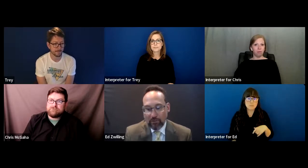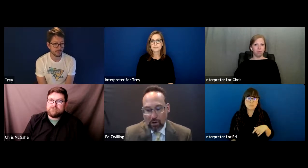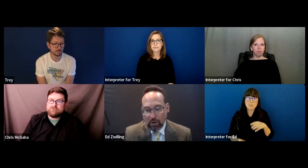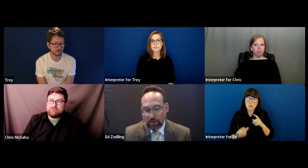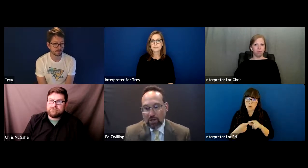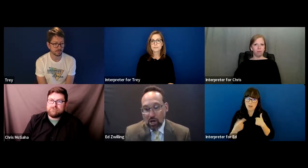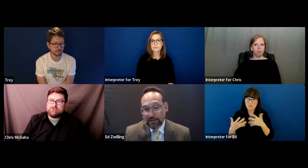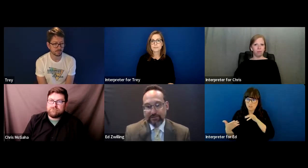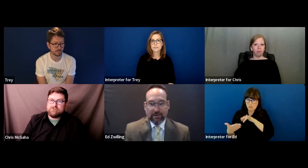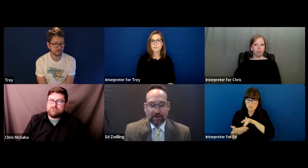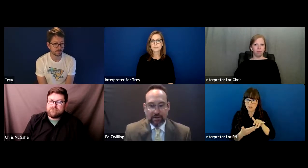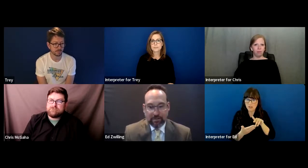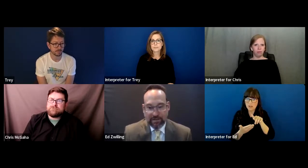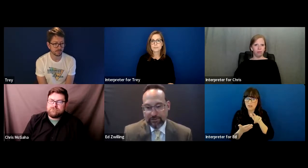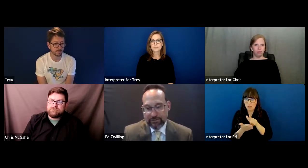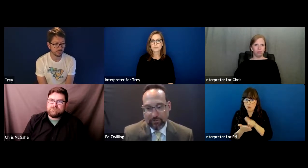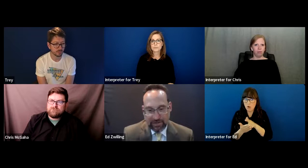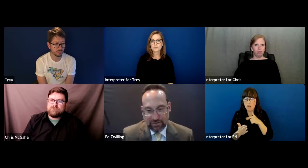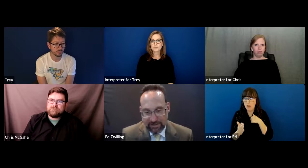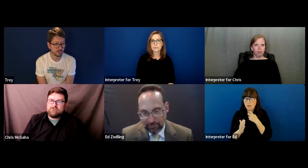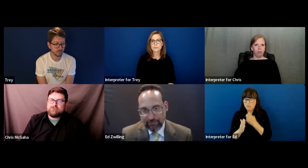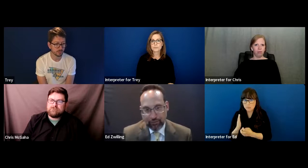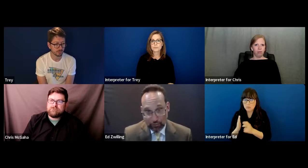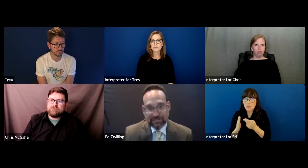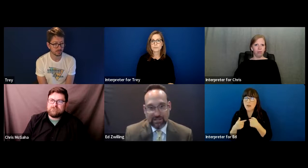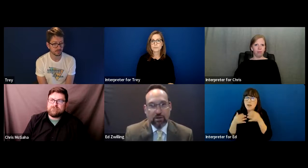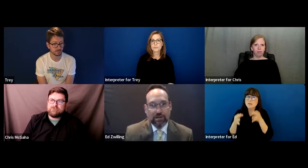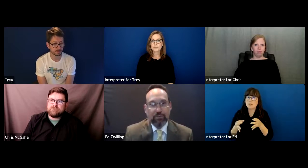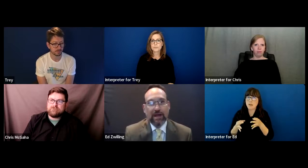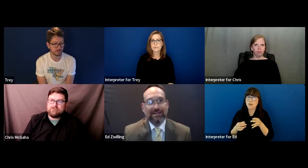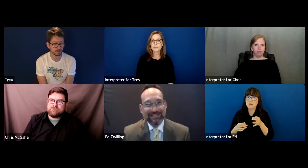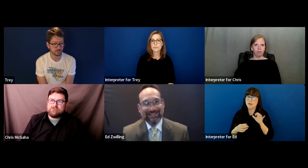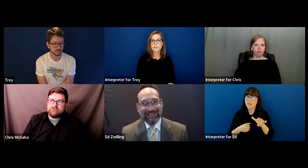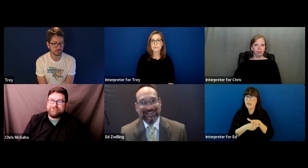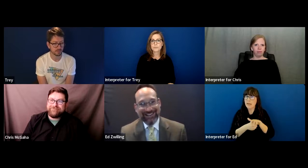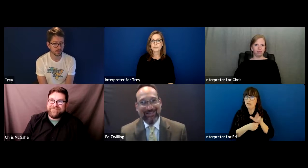the law a lot, made the determination that it was a very risky area to practice in and